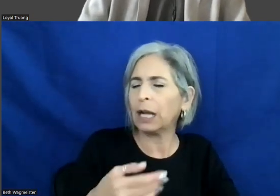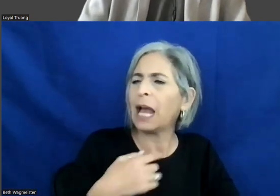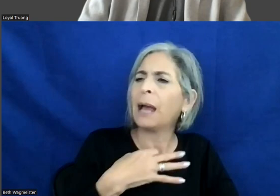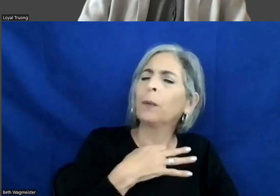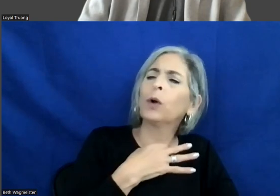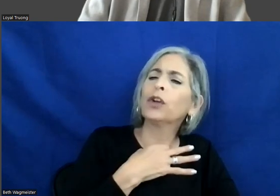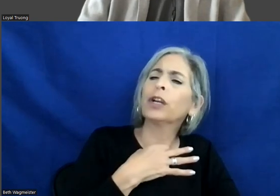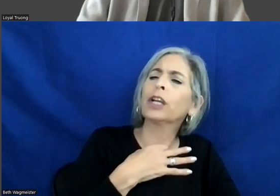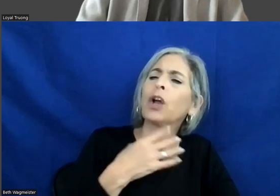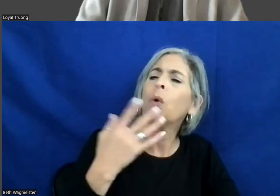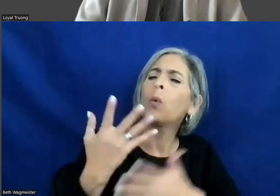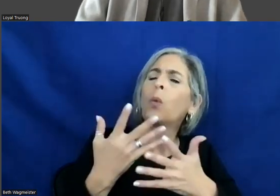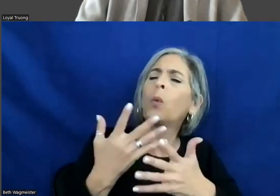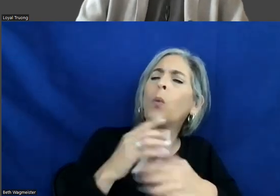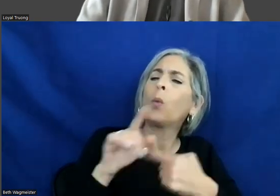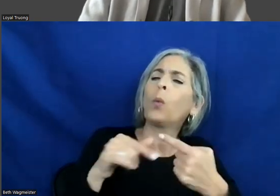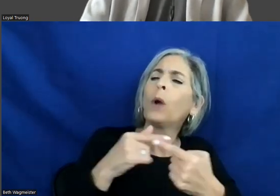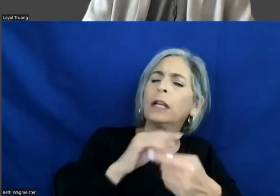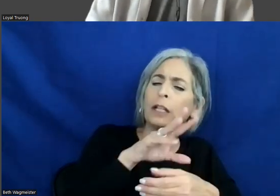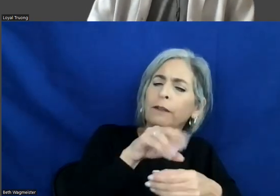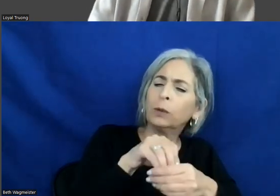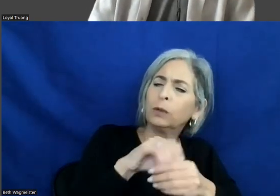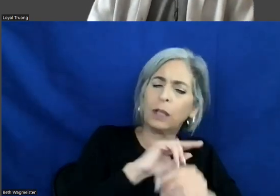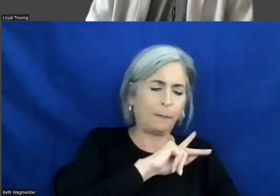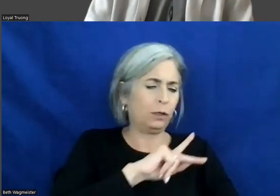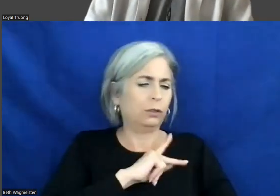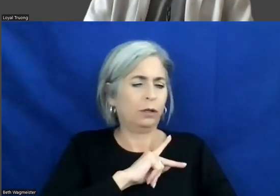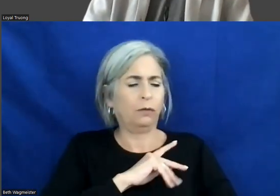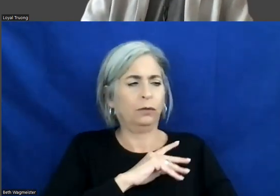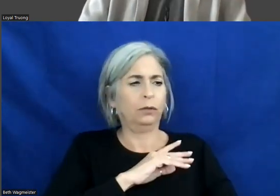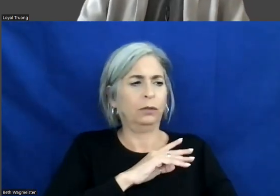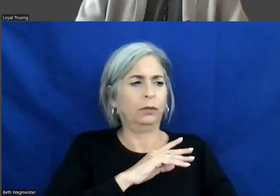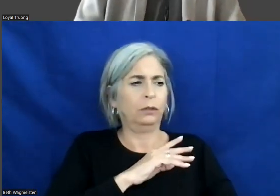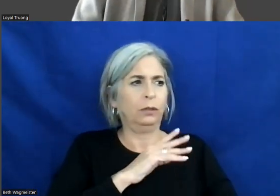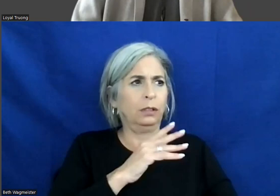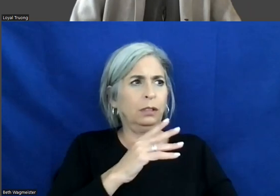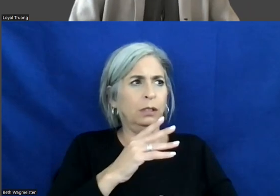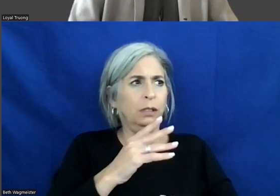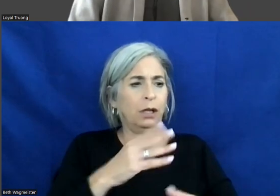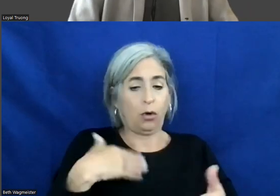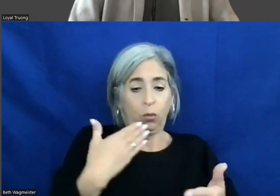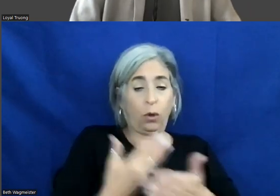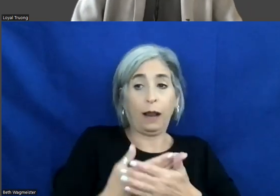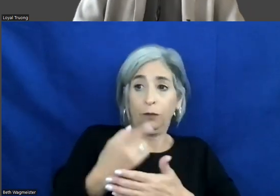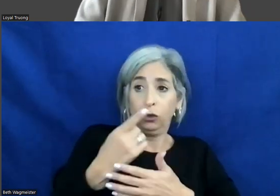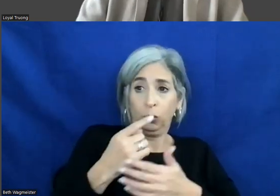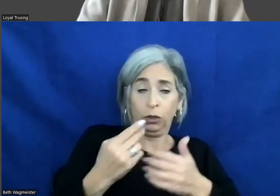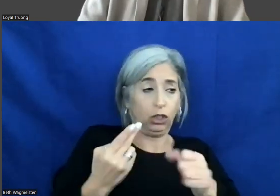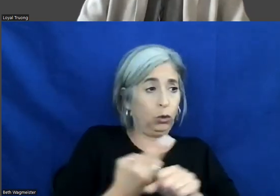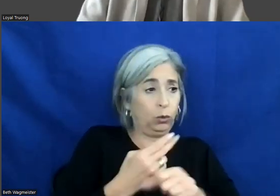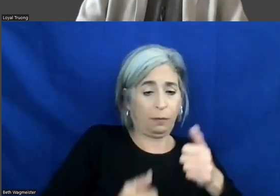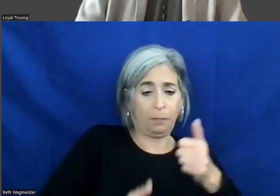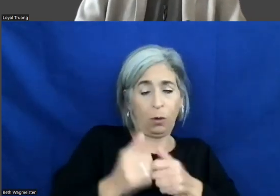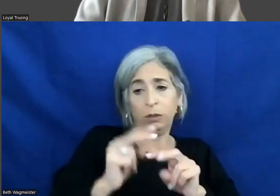in what stage does inclusive persona get to use and have its most value, is component request